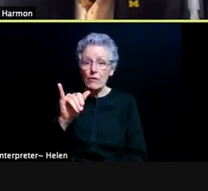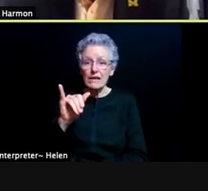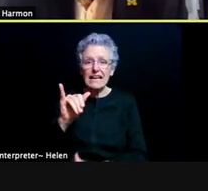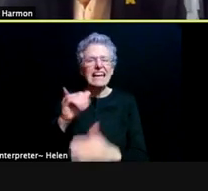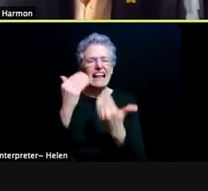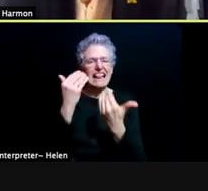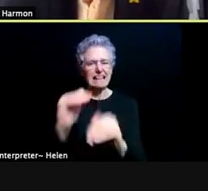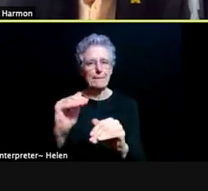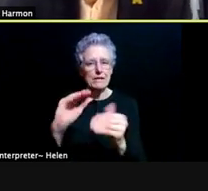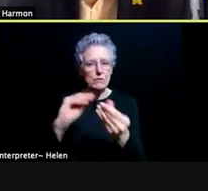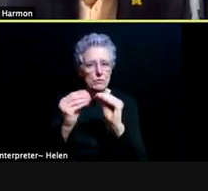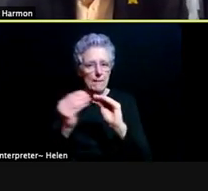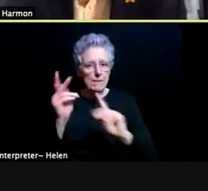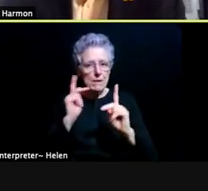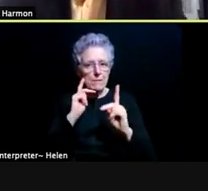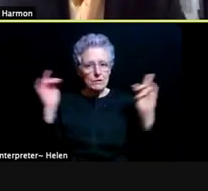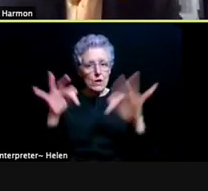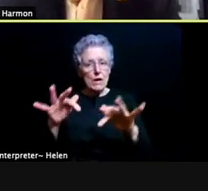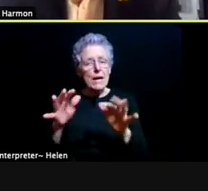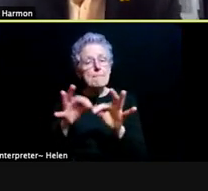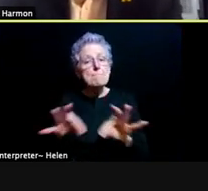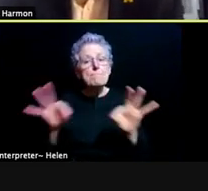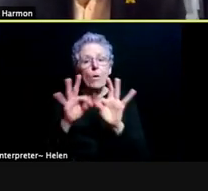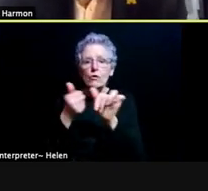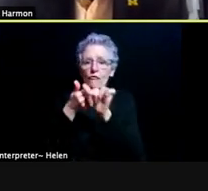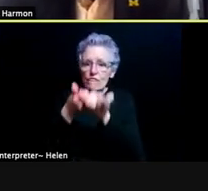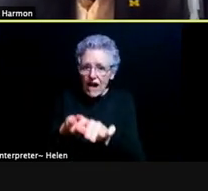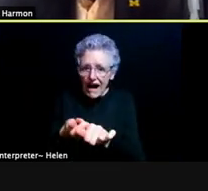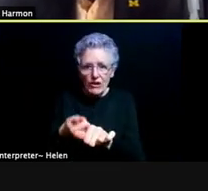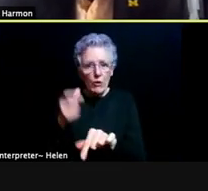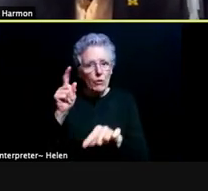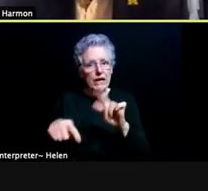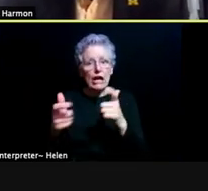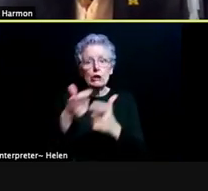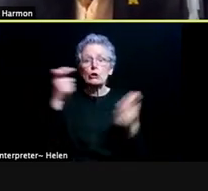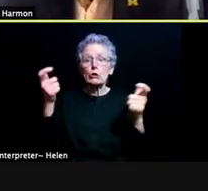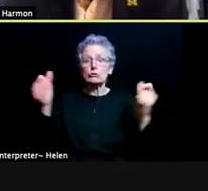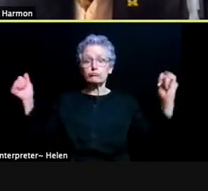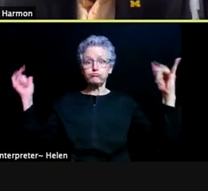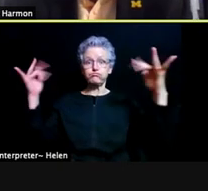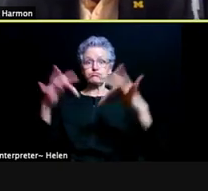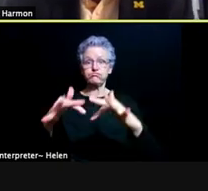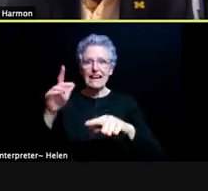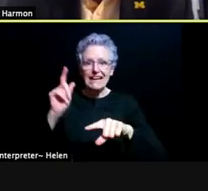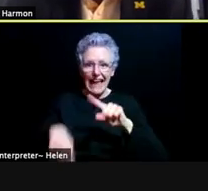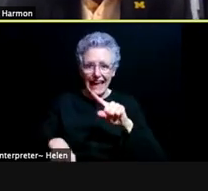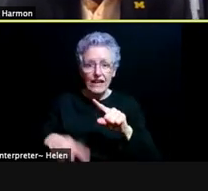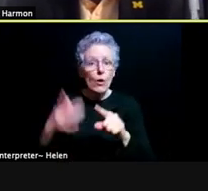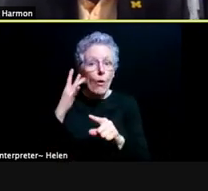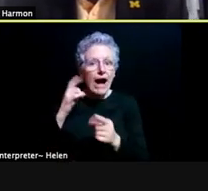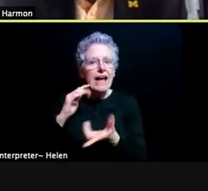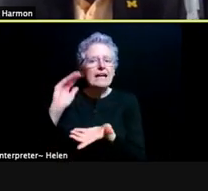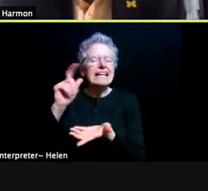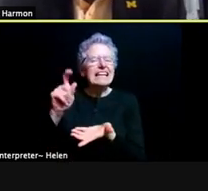for us to abide by those two to keep the risk down low. But I wanna give some examples, some fun examples.